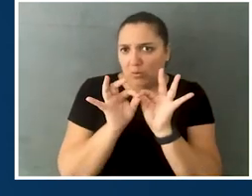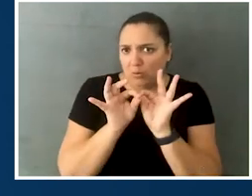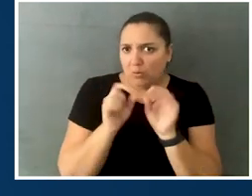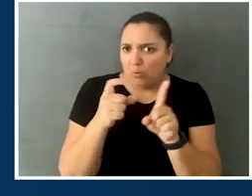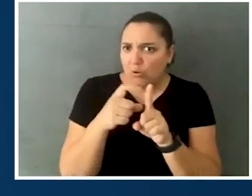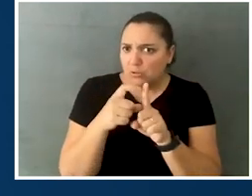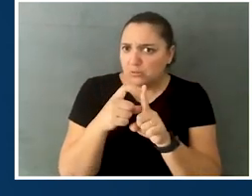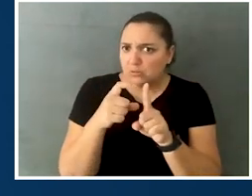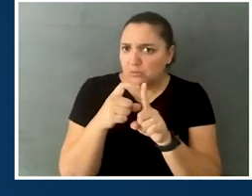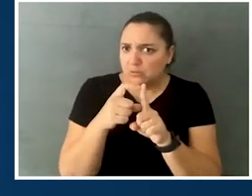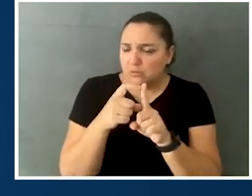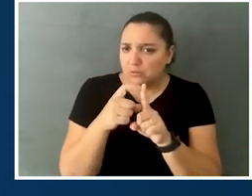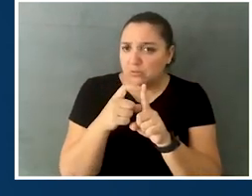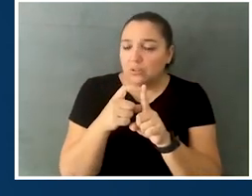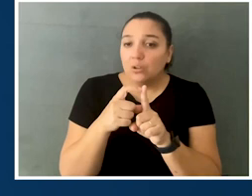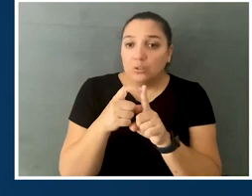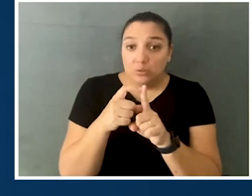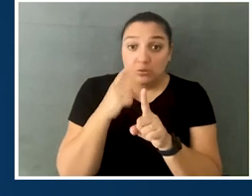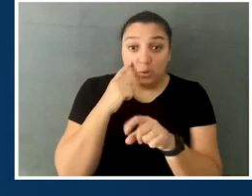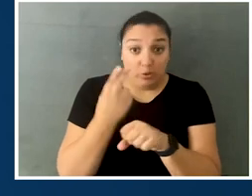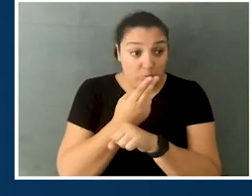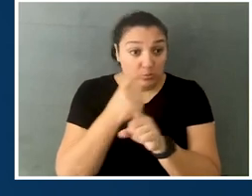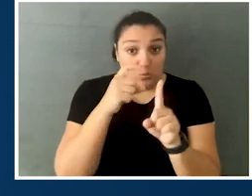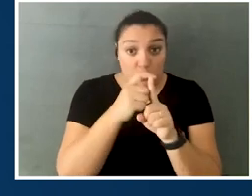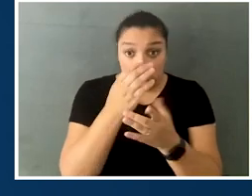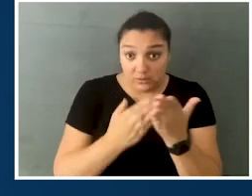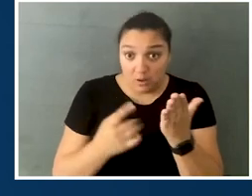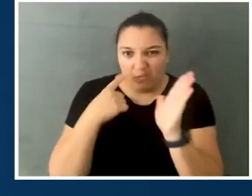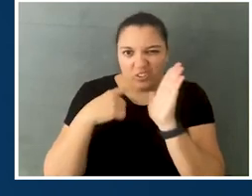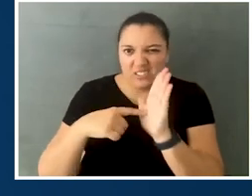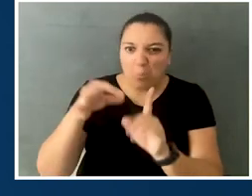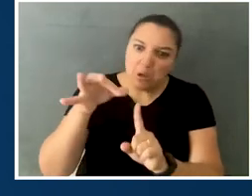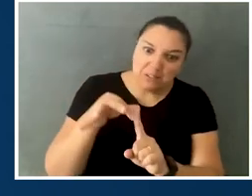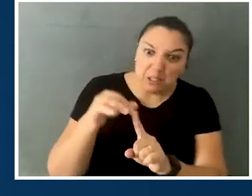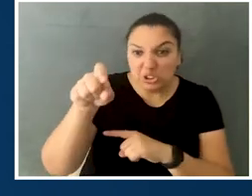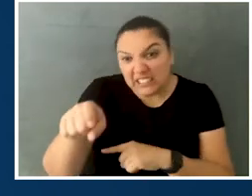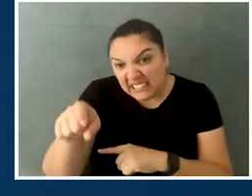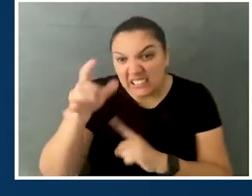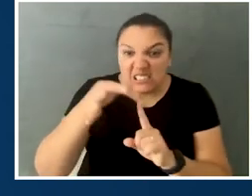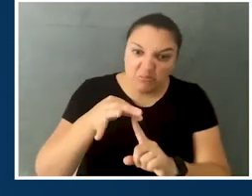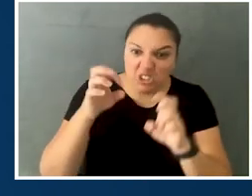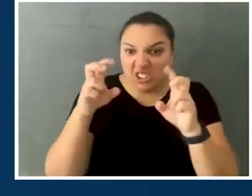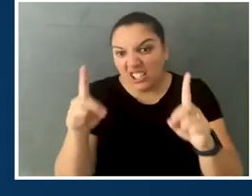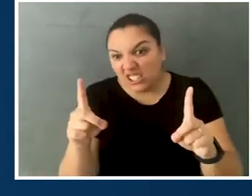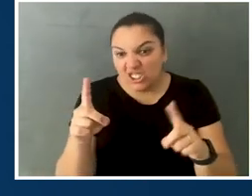and so as we look at some of the words that are still being used now, whether it's special needs or special education,